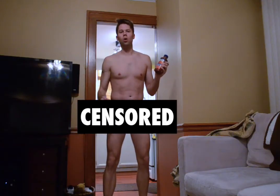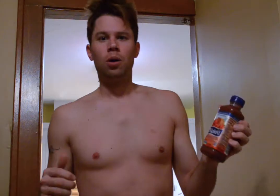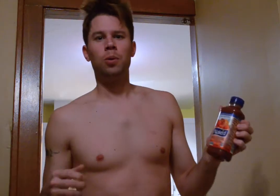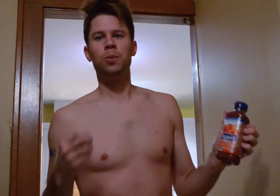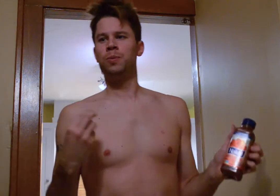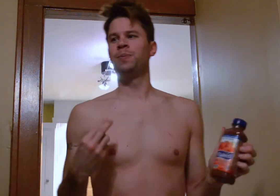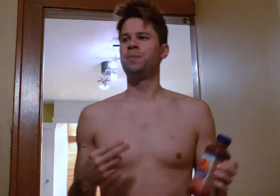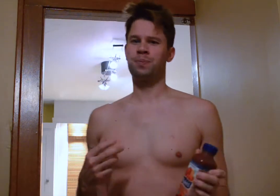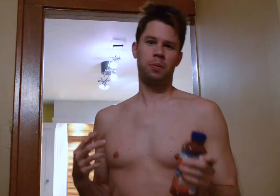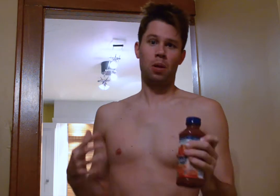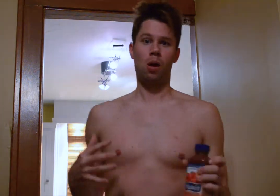OHH